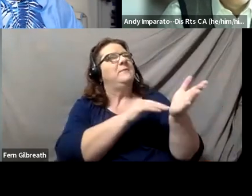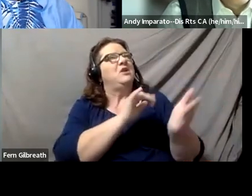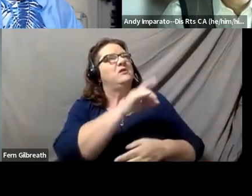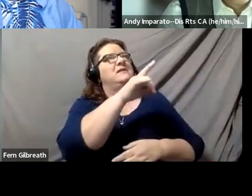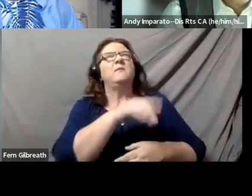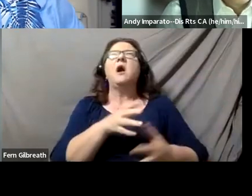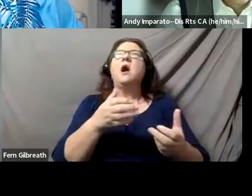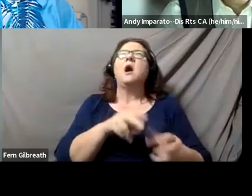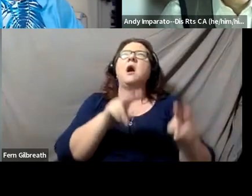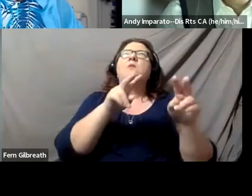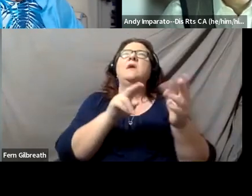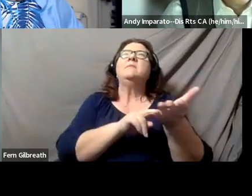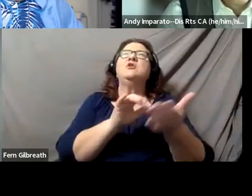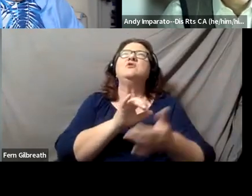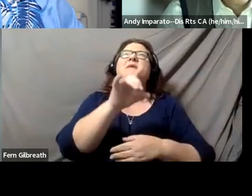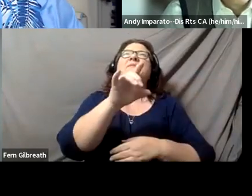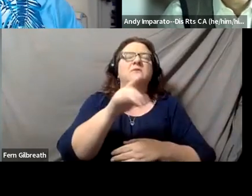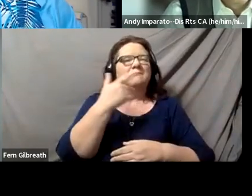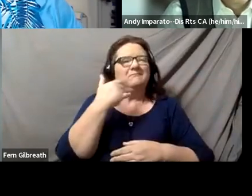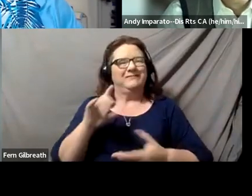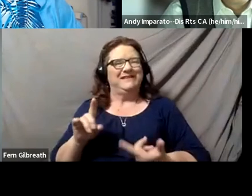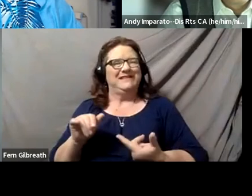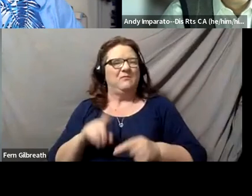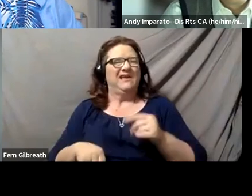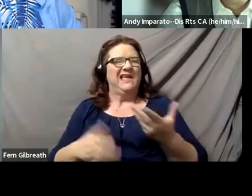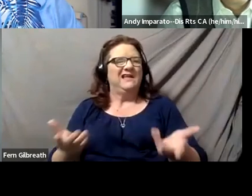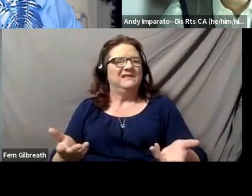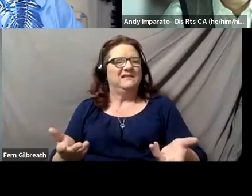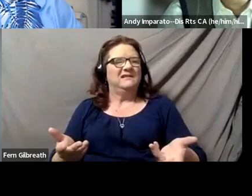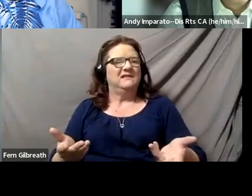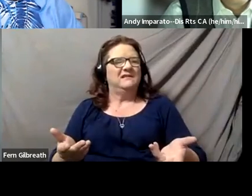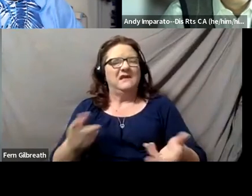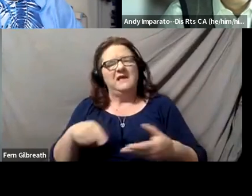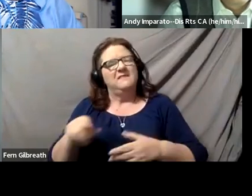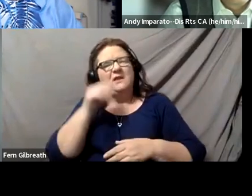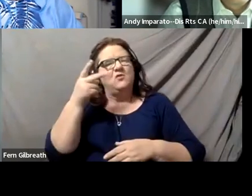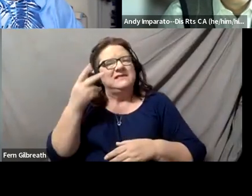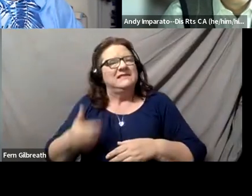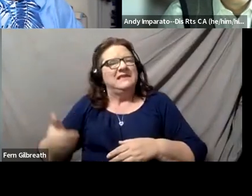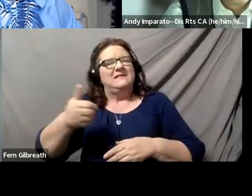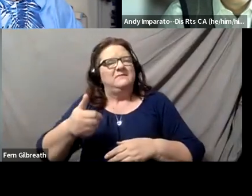They want to be whatever it may be, because they don't see people like themselves.